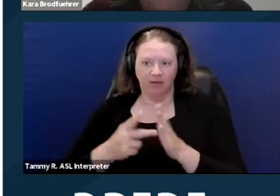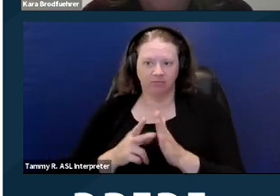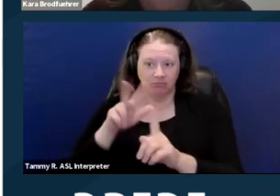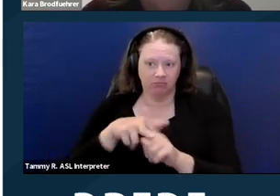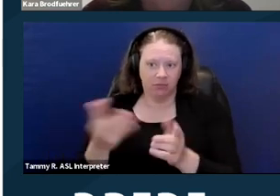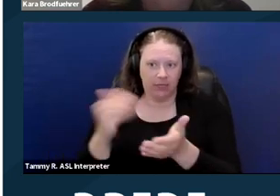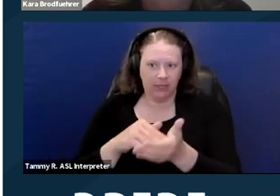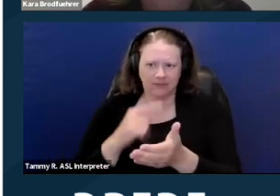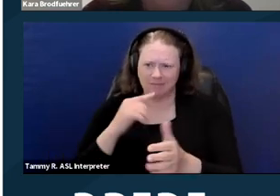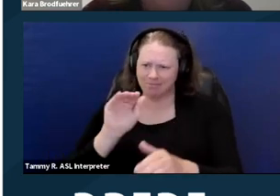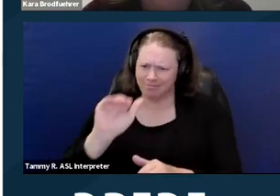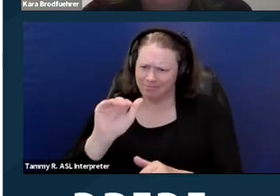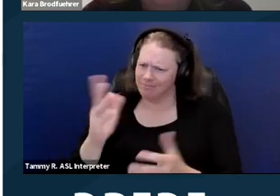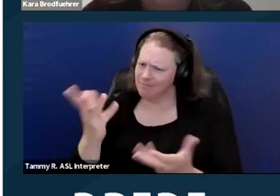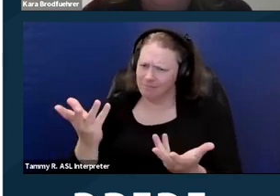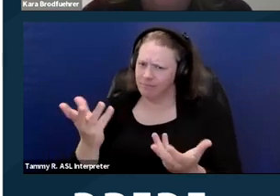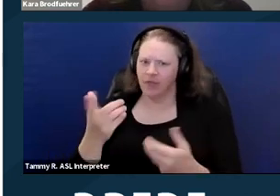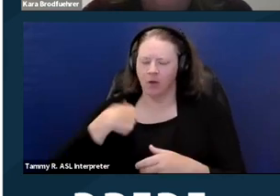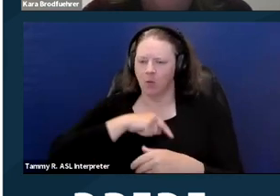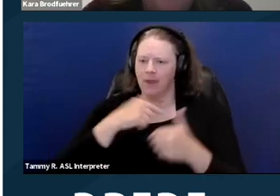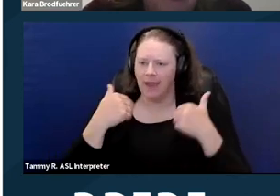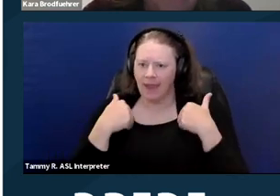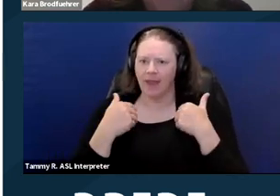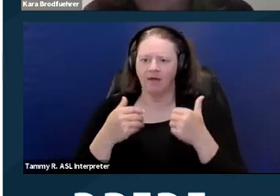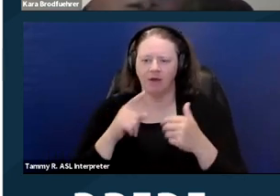And we have a pretty robust appeals department